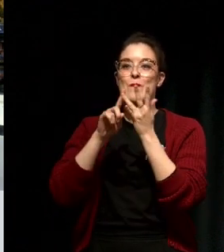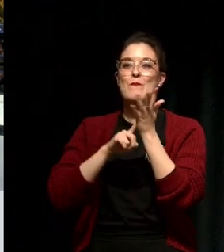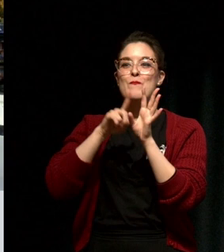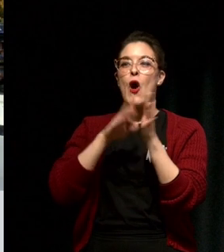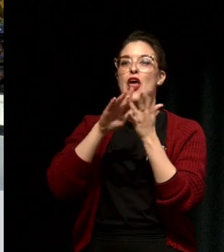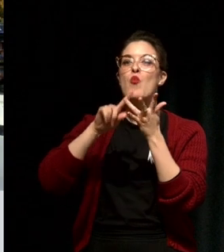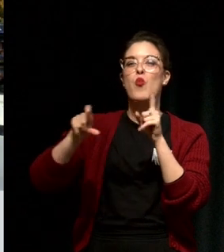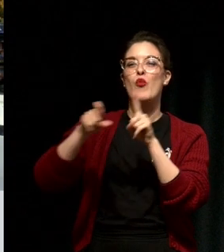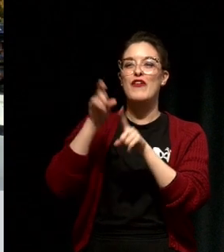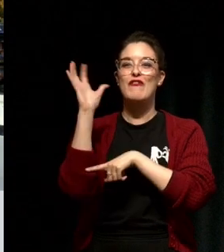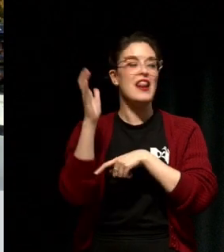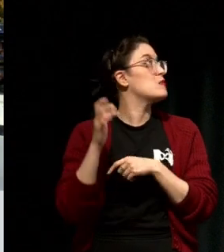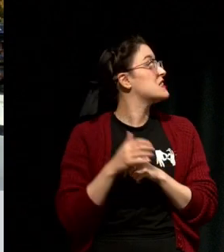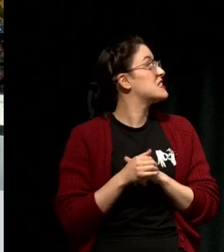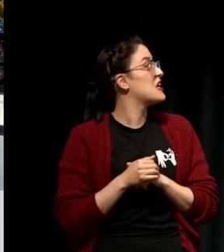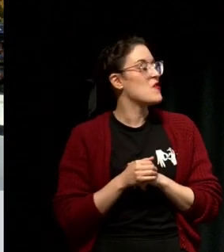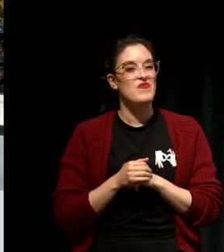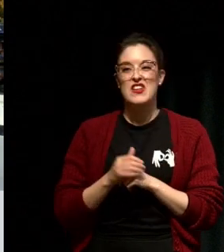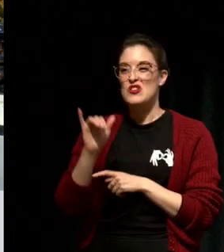intimidate people a little bit, kind of a henchman in training.